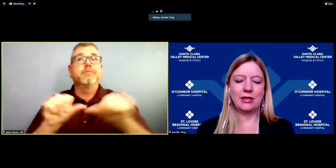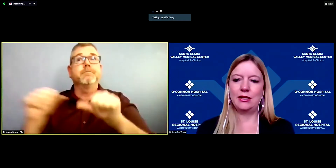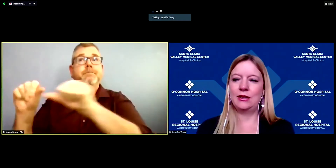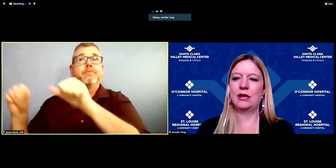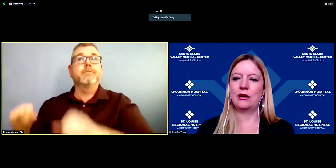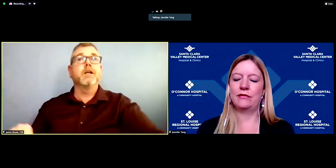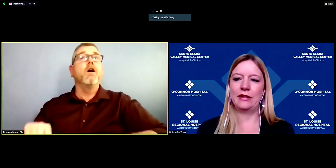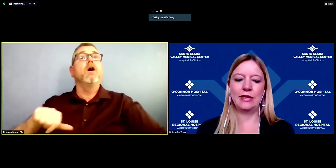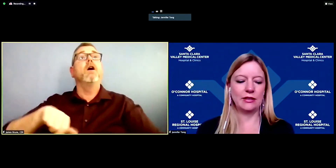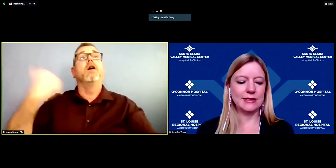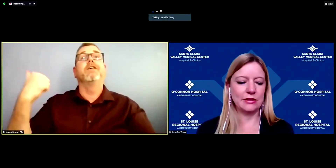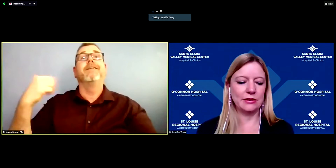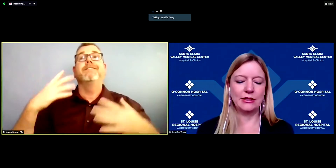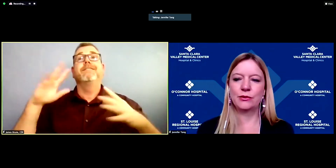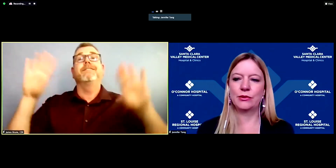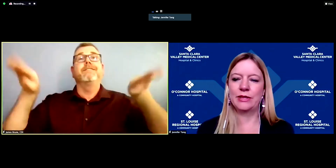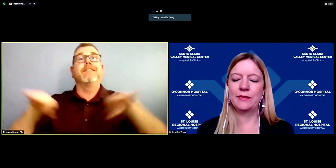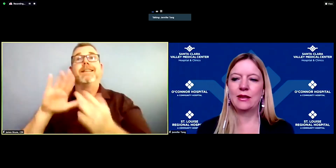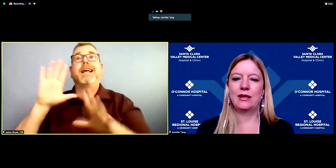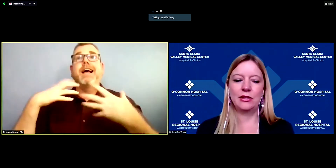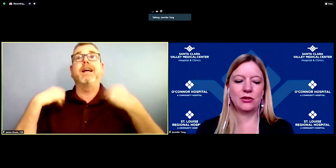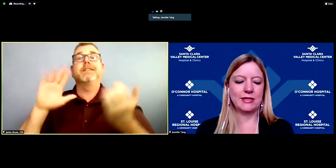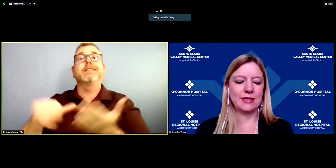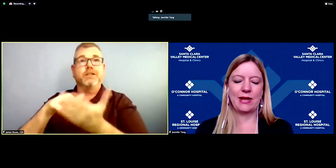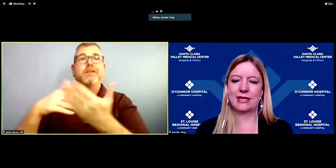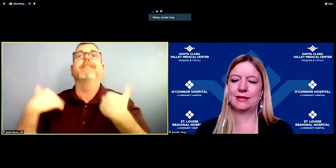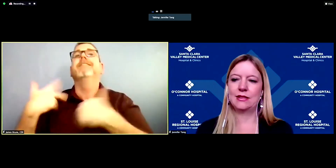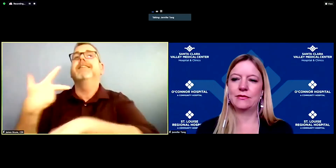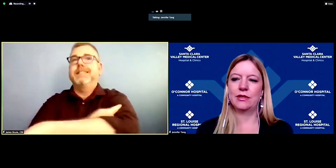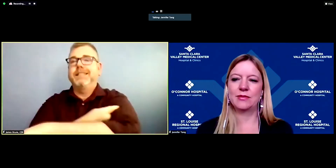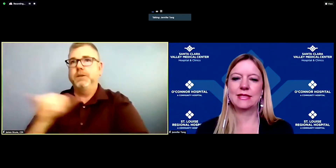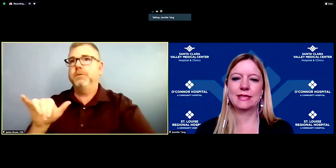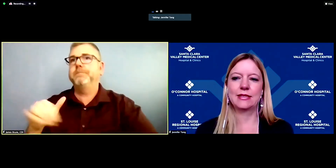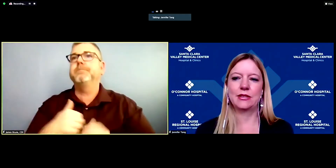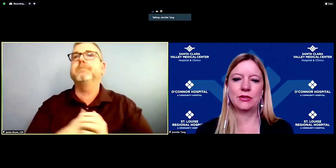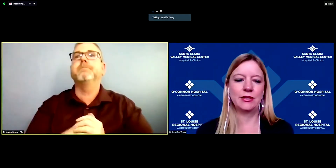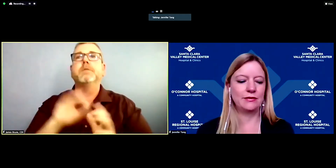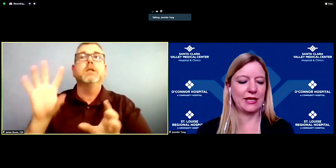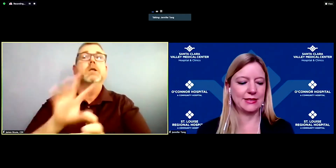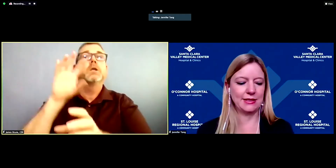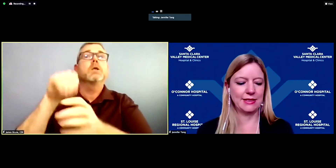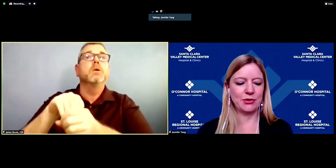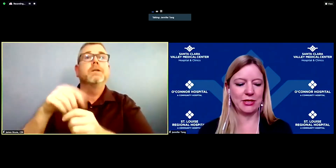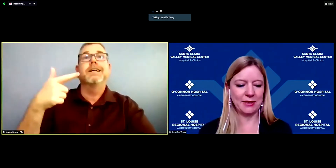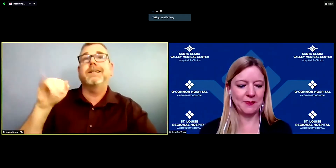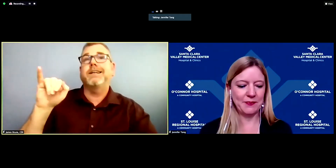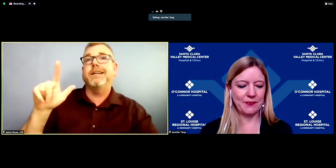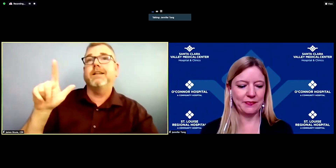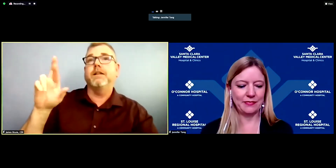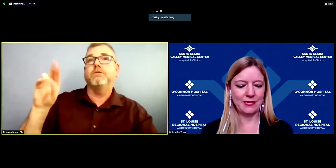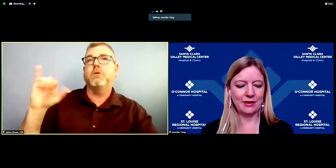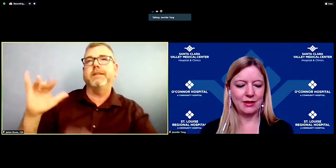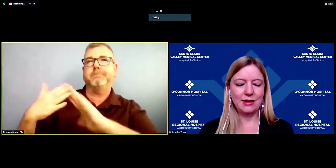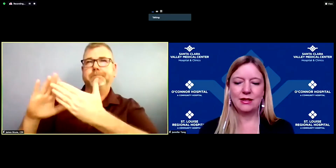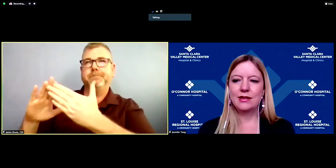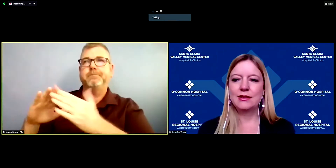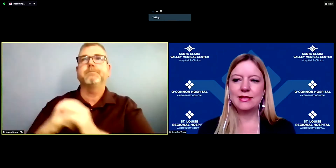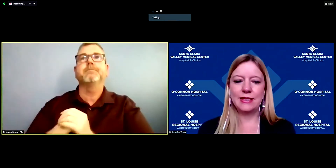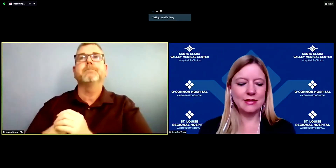in our valley health center in Gilroy increased capacity for up to 600 vaccines per day. To date,